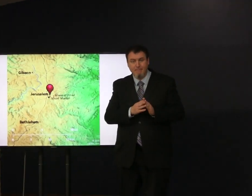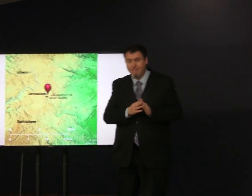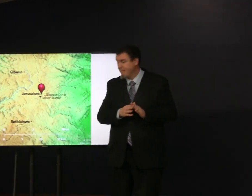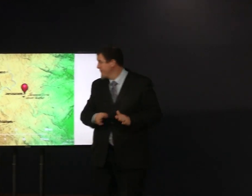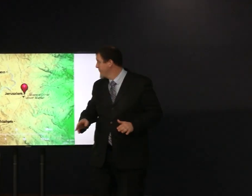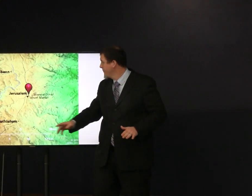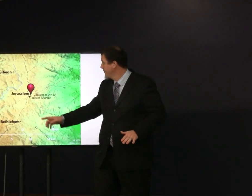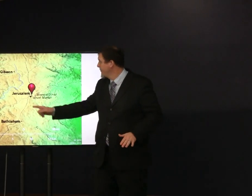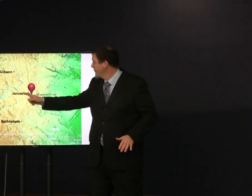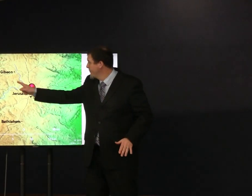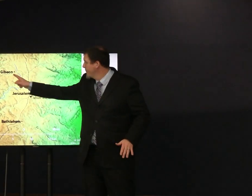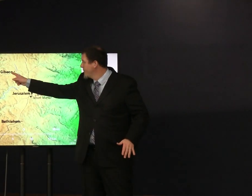here's Bethlehem